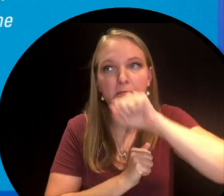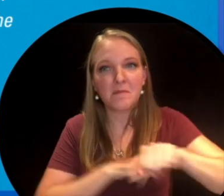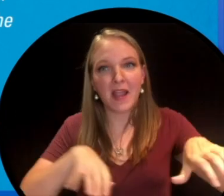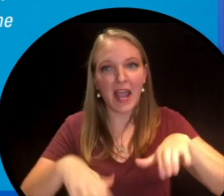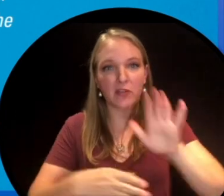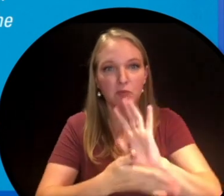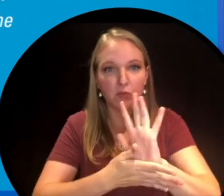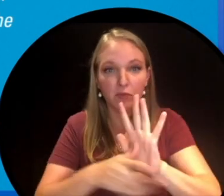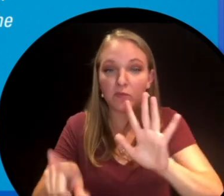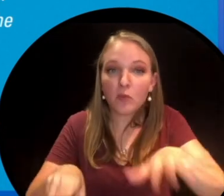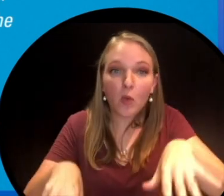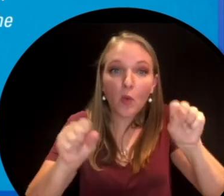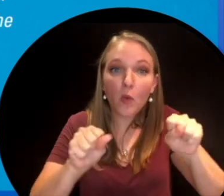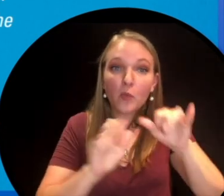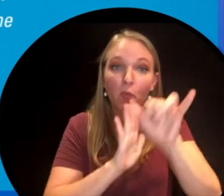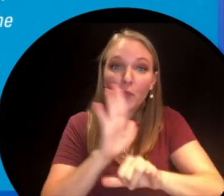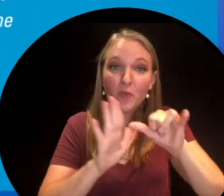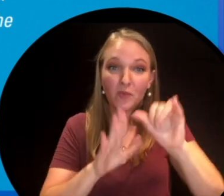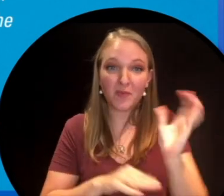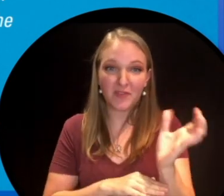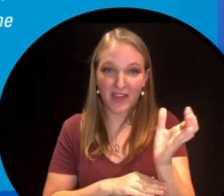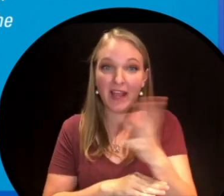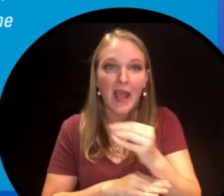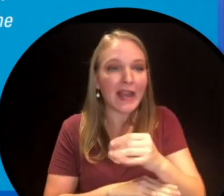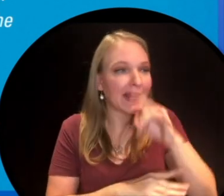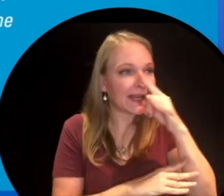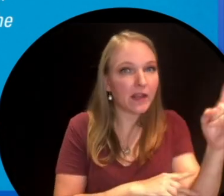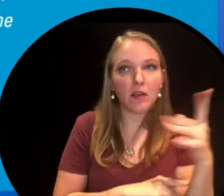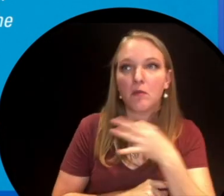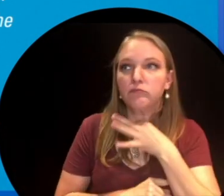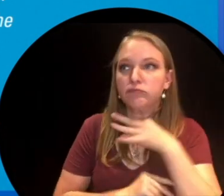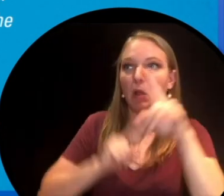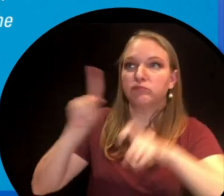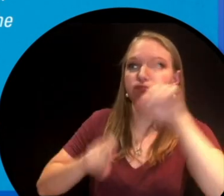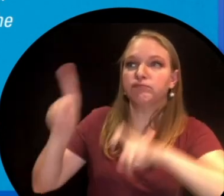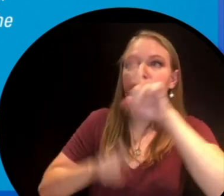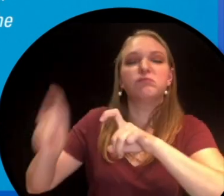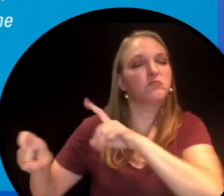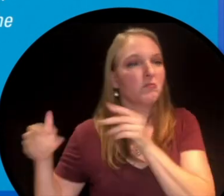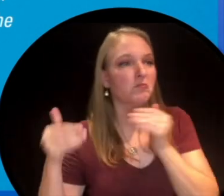posts her very own youtube channel and writes books for kids who ask her a lot of questions.